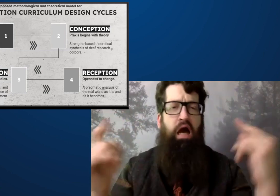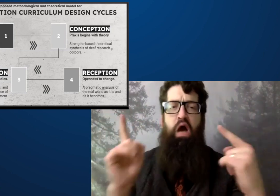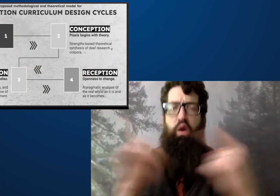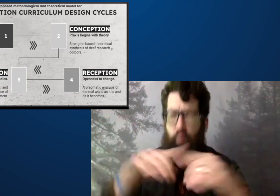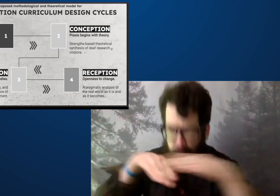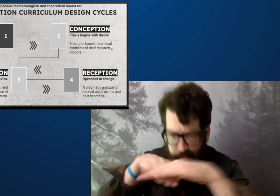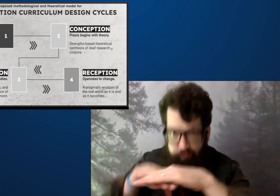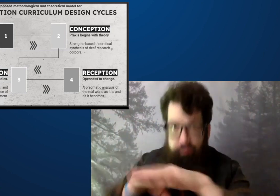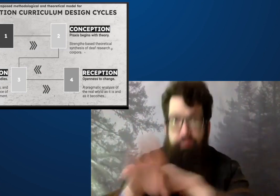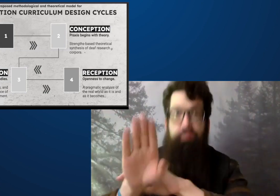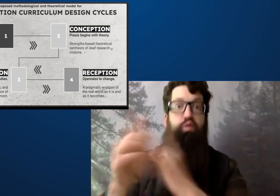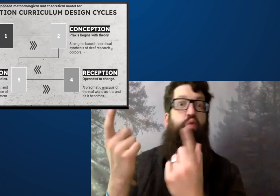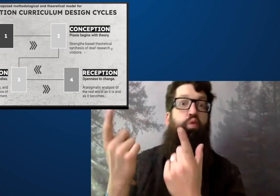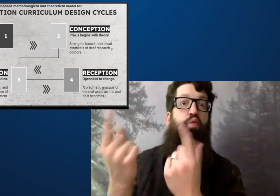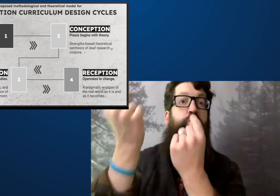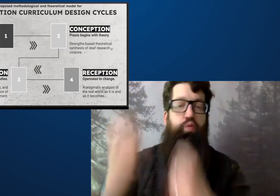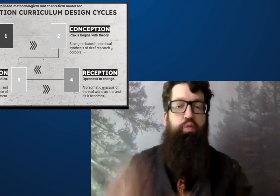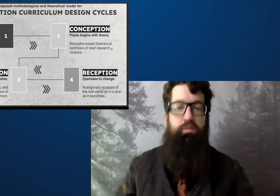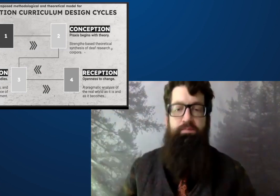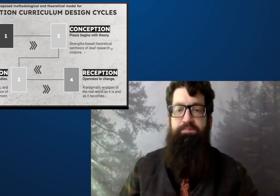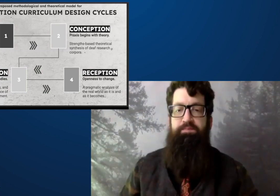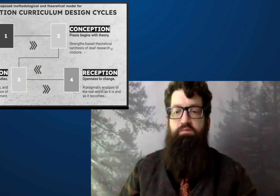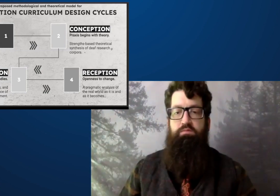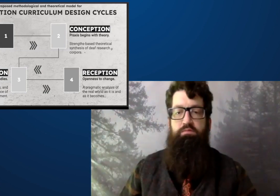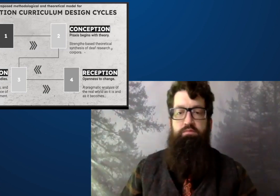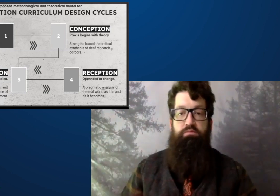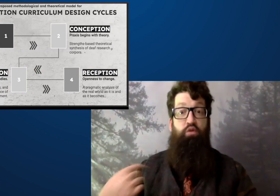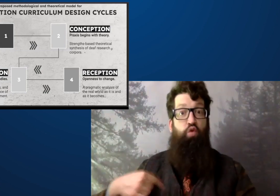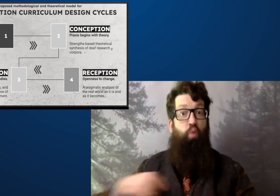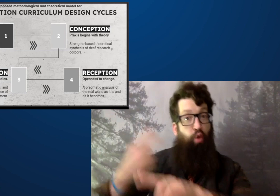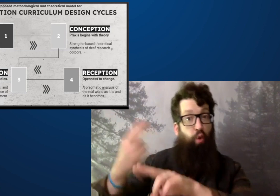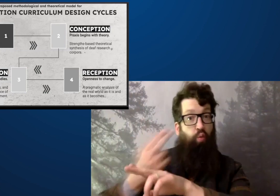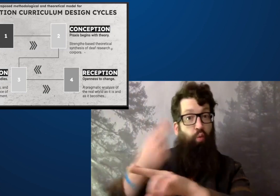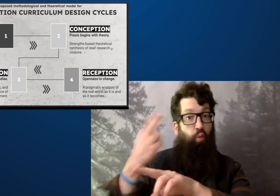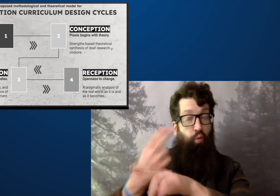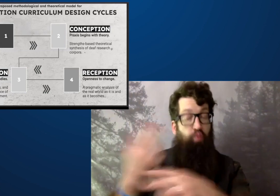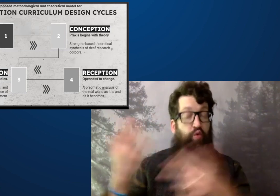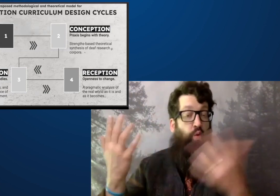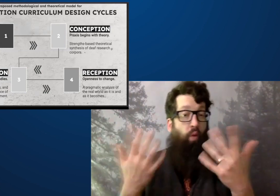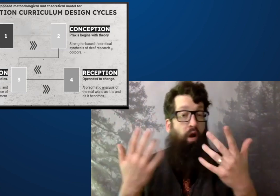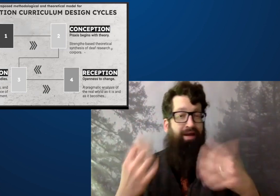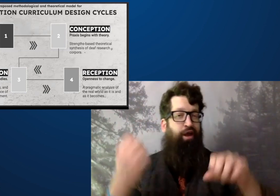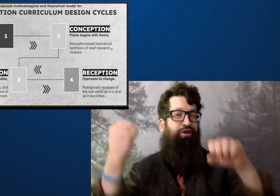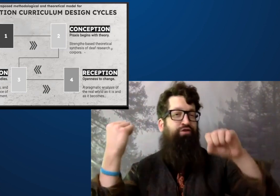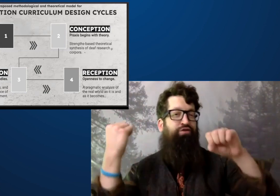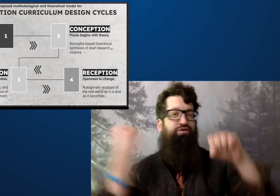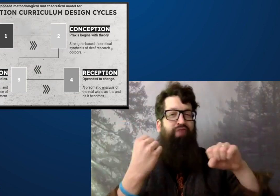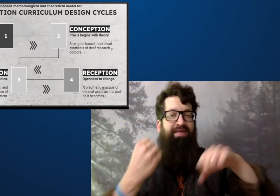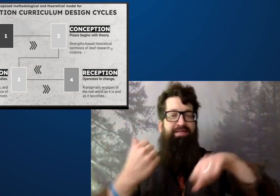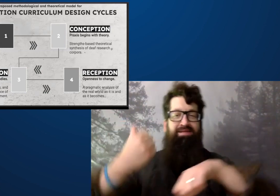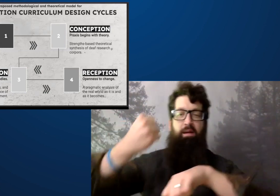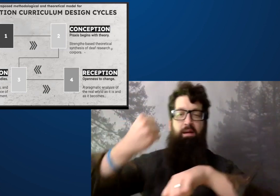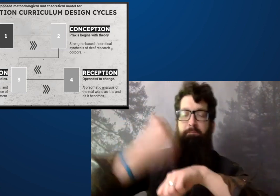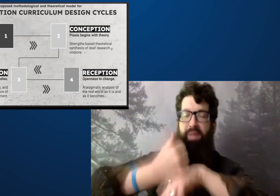and you look at the basic ideas and then you go into taking action